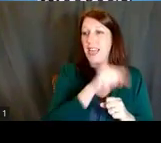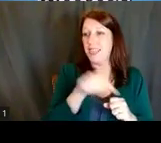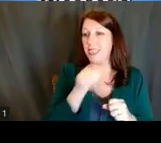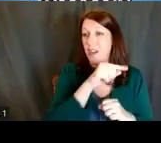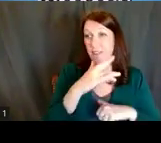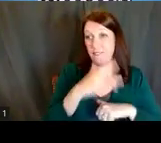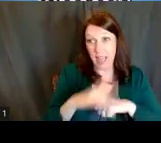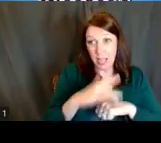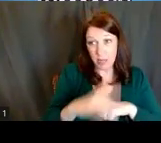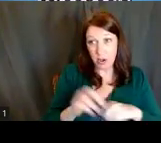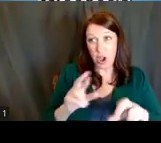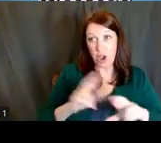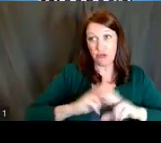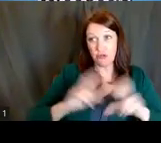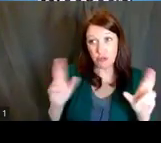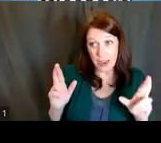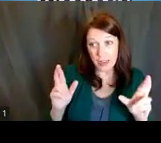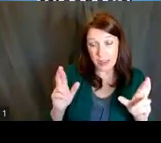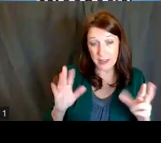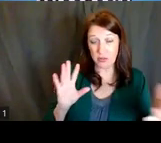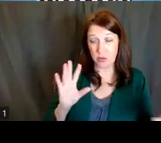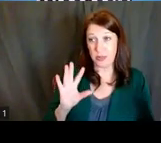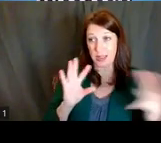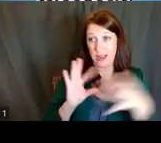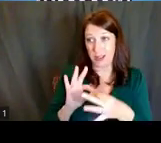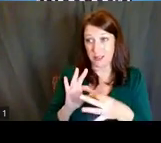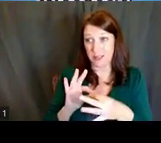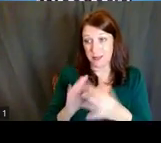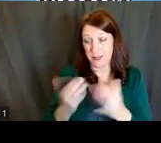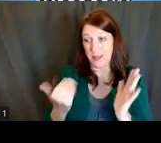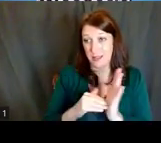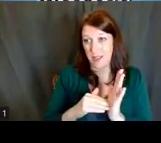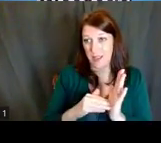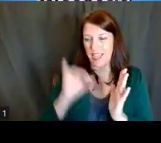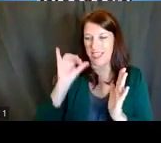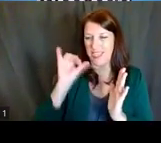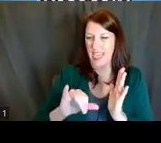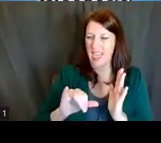and ready to be able to connect with you again, and that is where we shared earlier